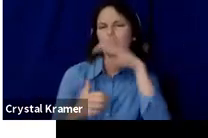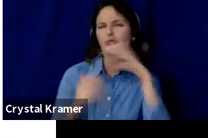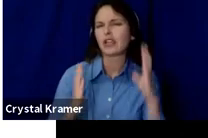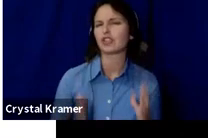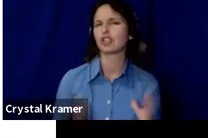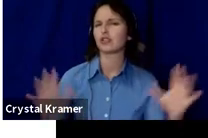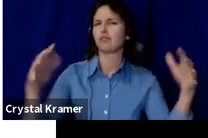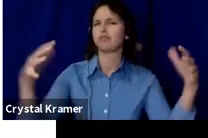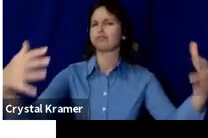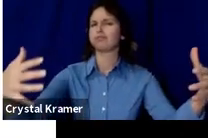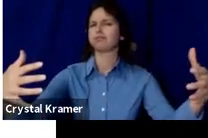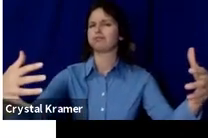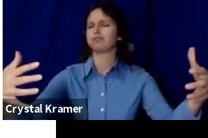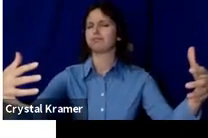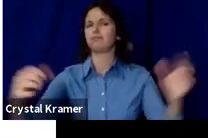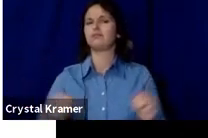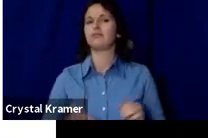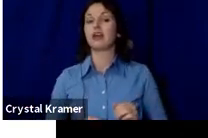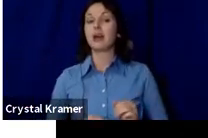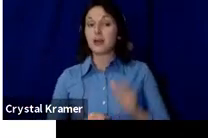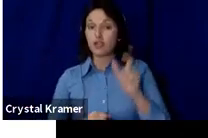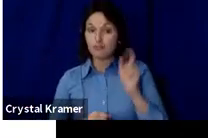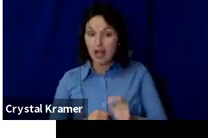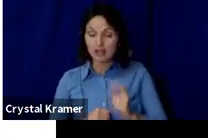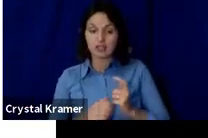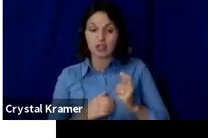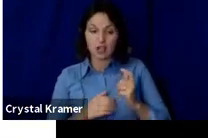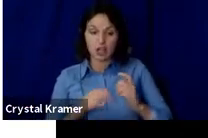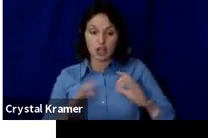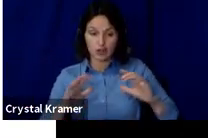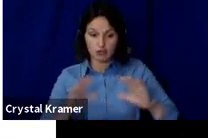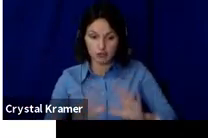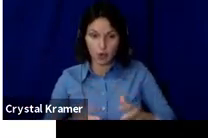You have to go through each step to get to the next.